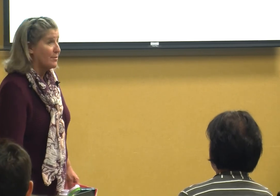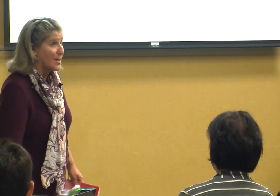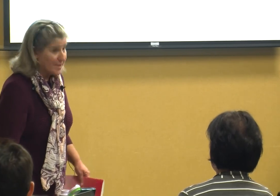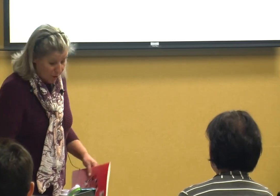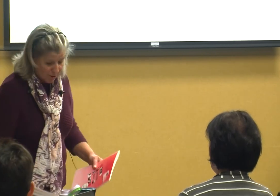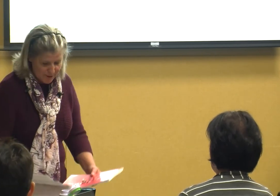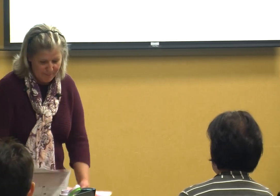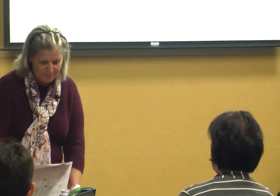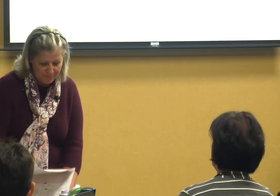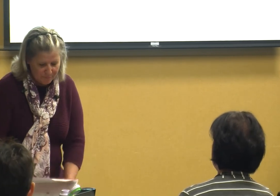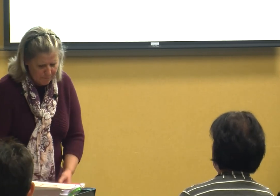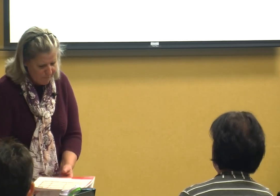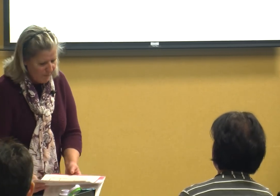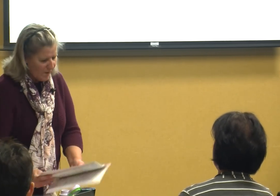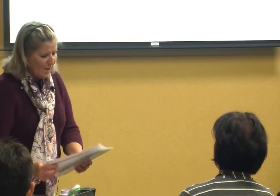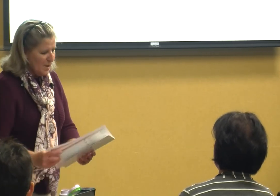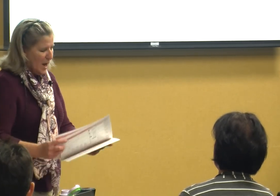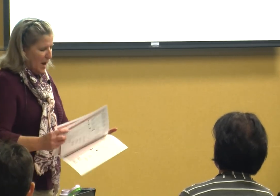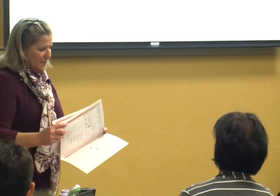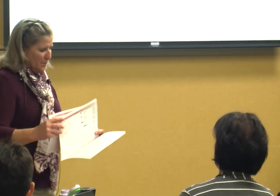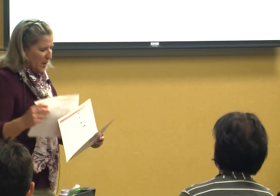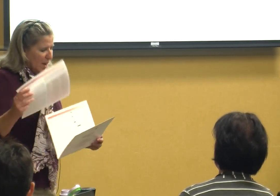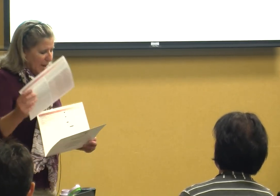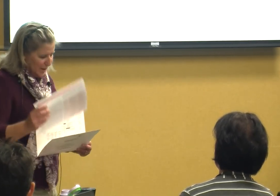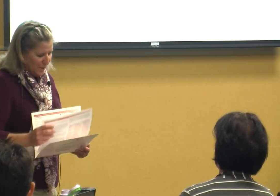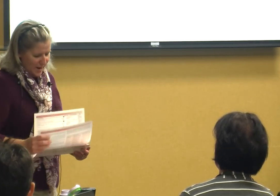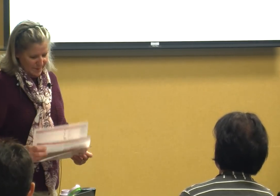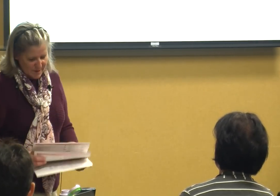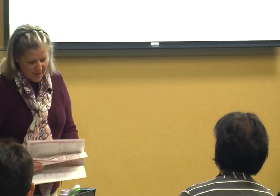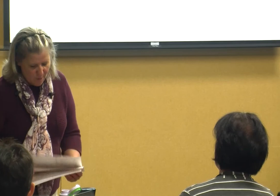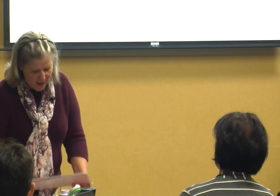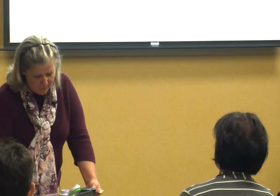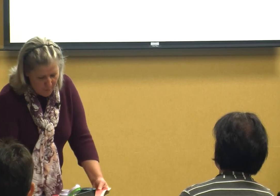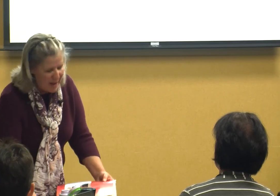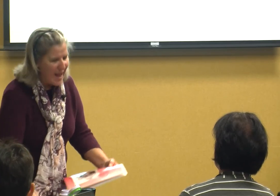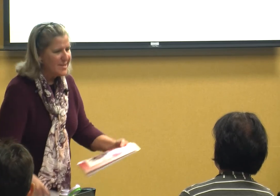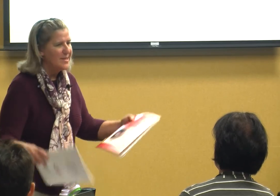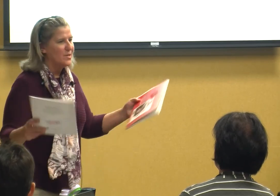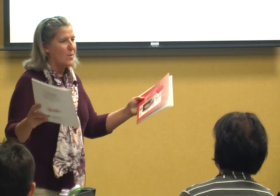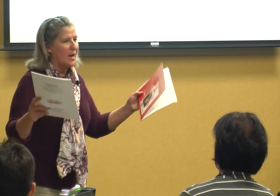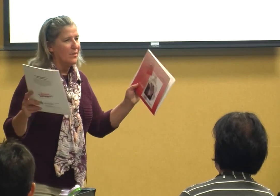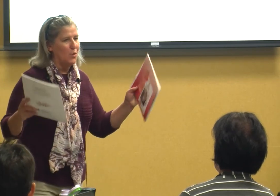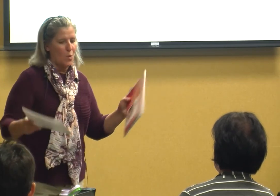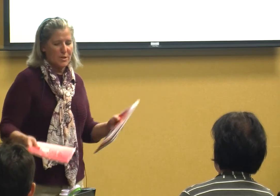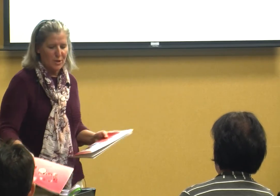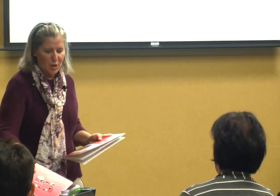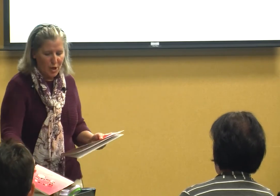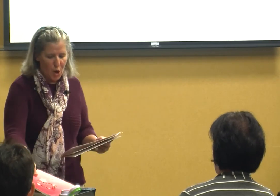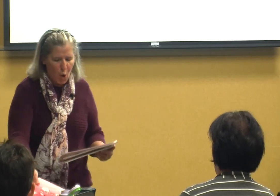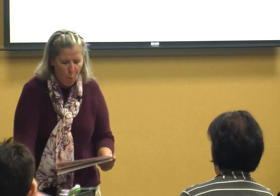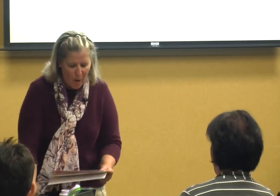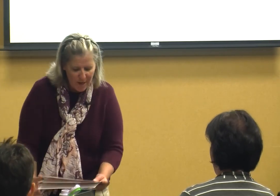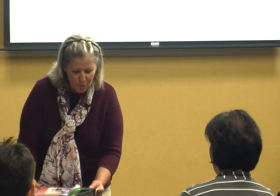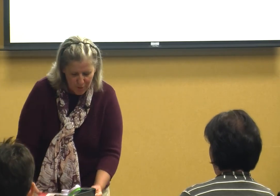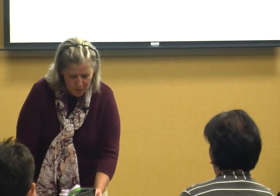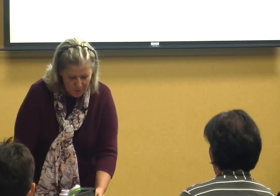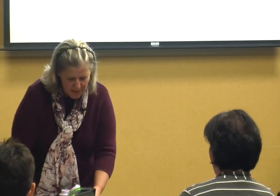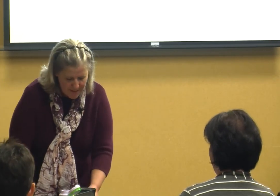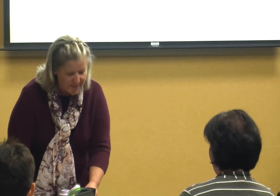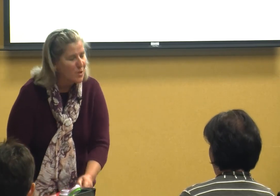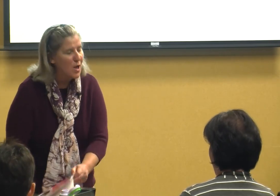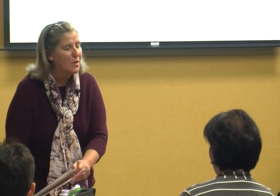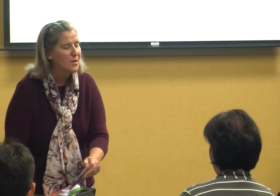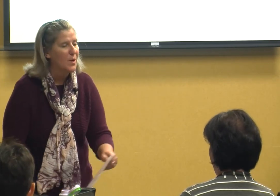does occur anyway so I will pass these around if you want to look when you do this there's also an